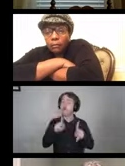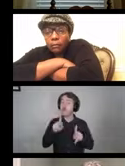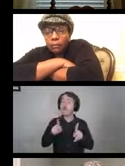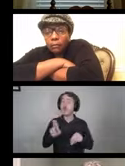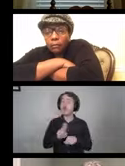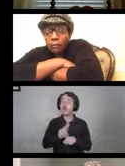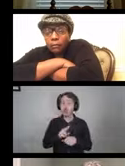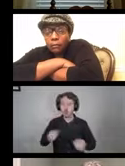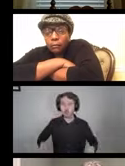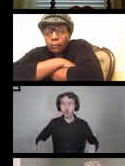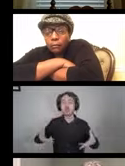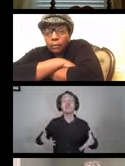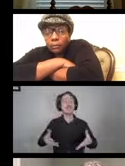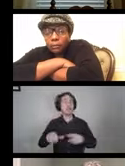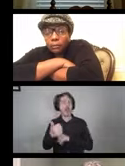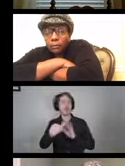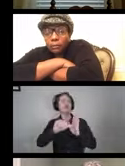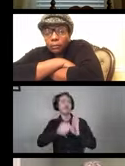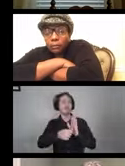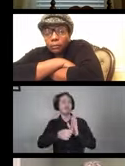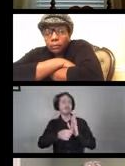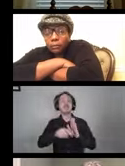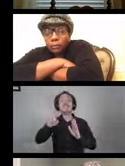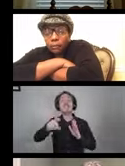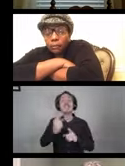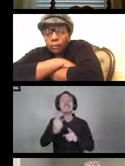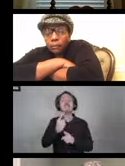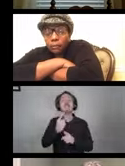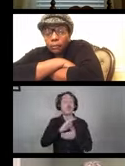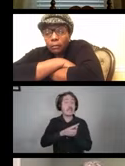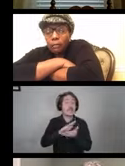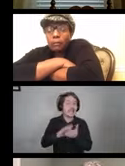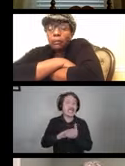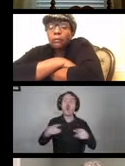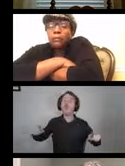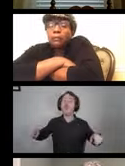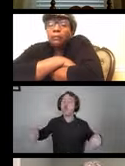Key parts of a wheelchair include wheels that touch floors,